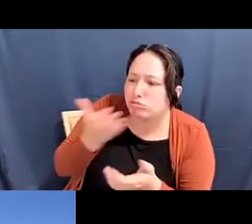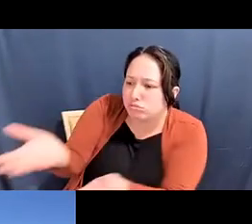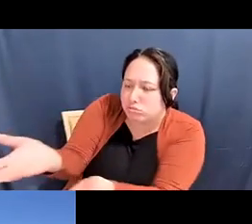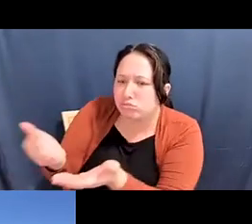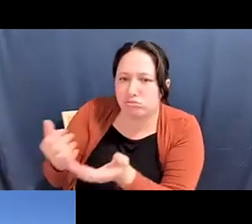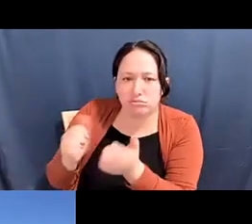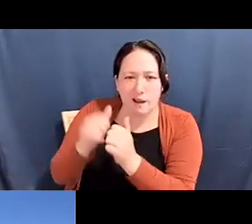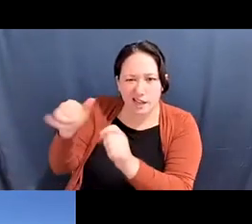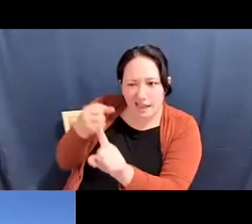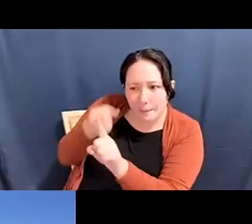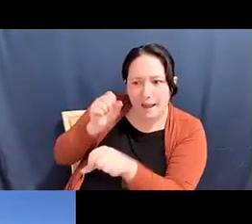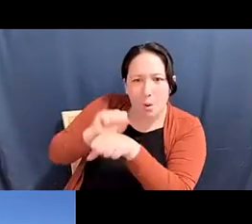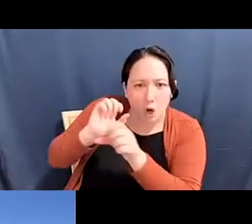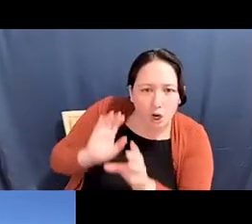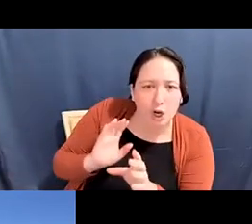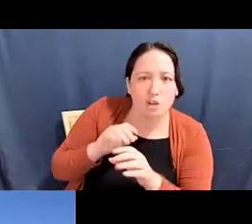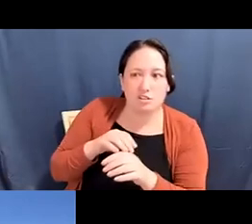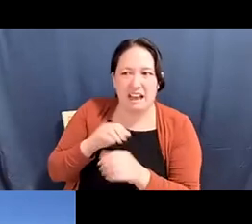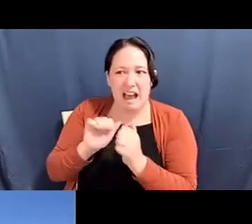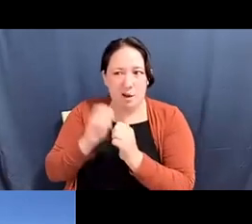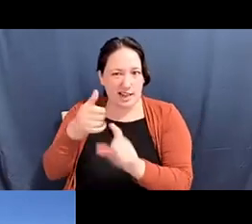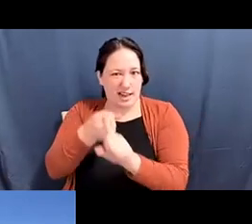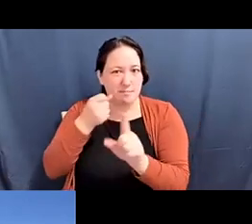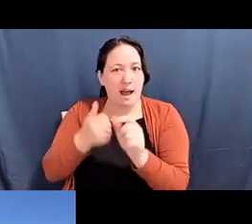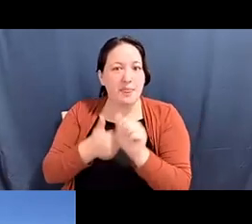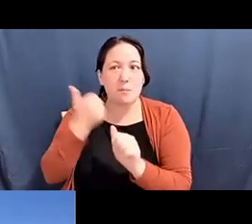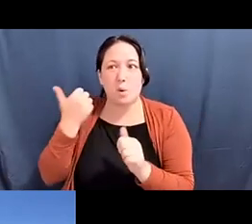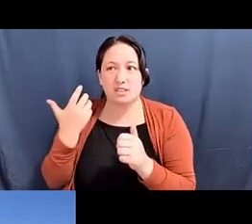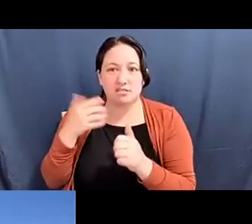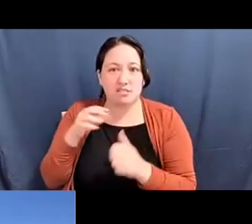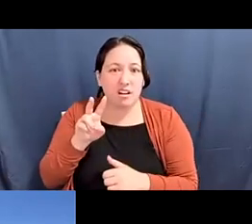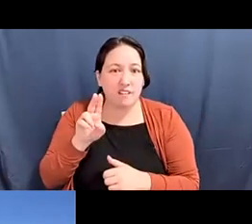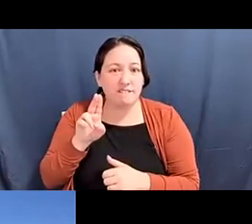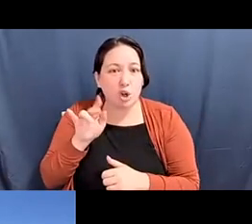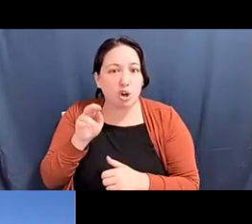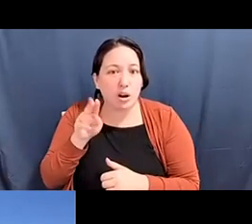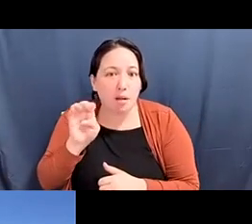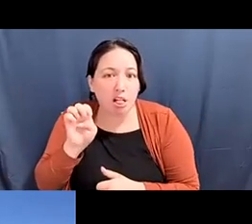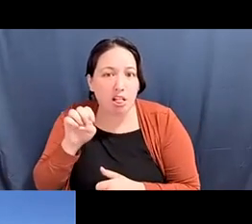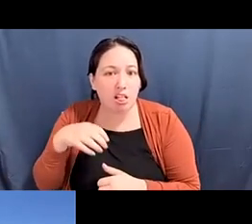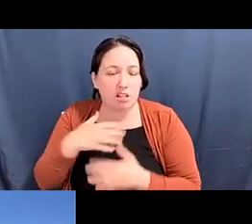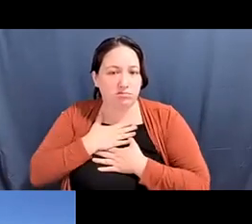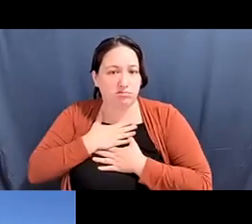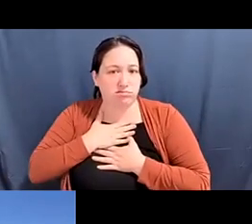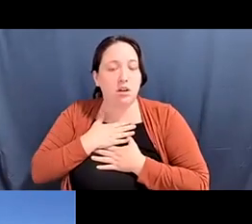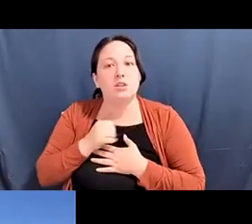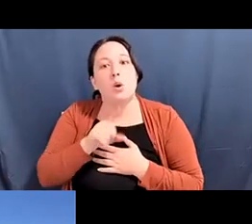Katherine Lee: how is this impacting the most vulnerable. So the youth were actually.... the youth? The students, they were really,